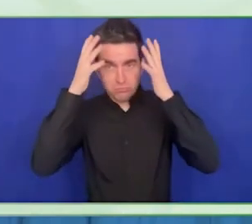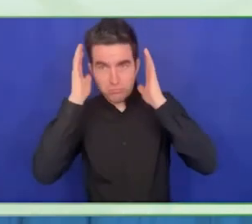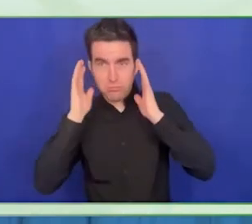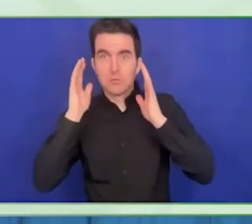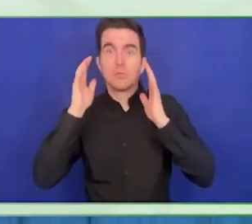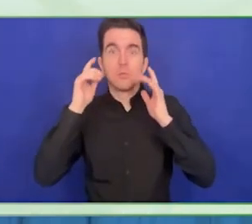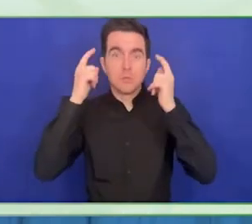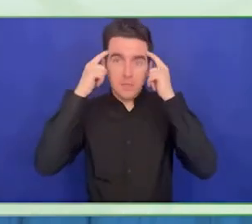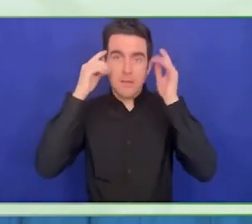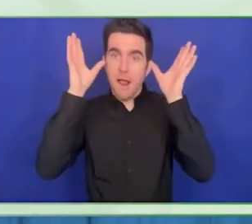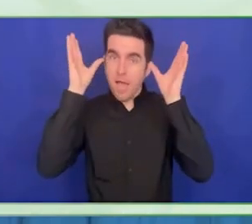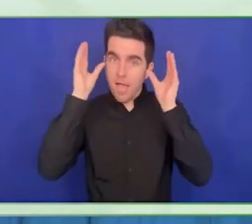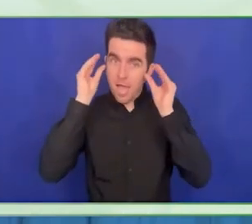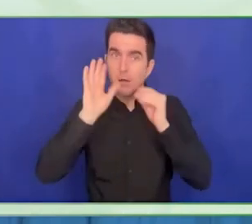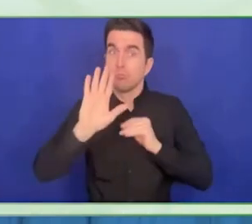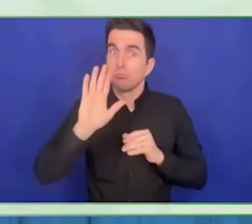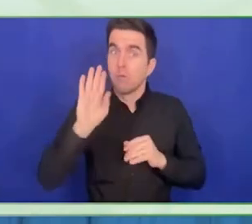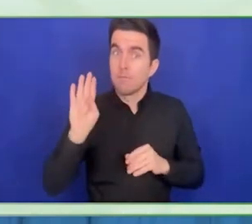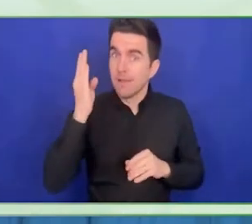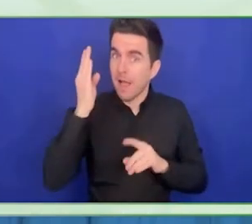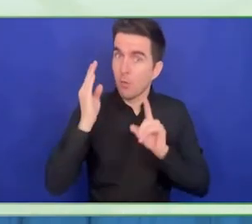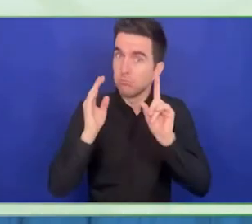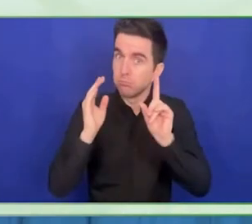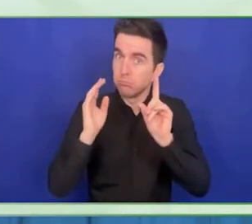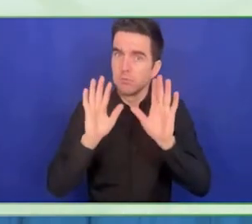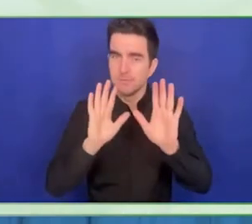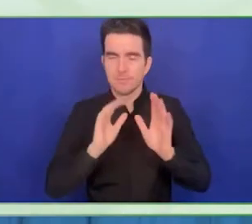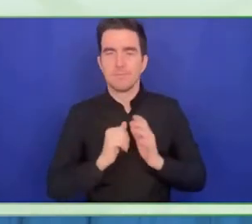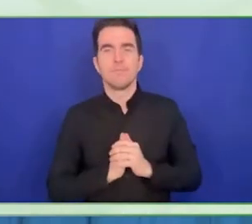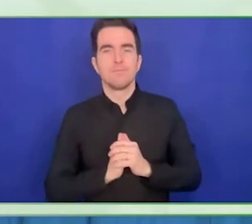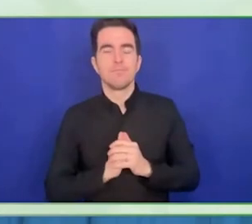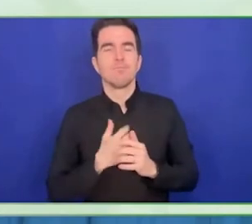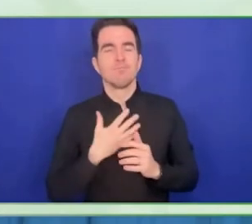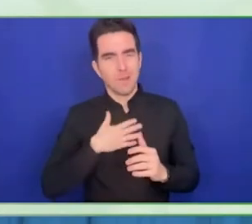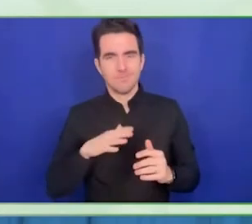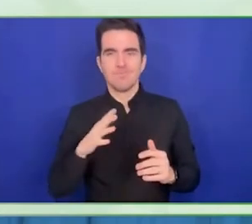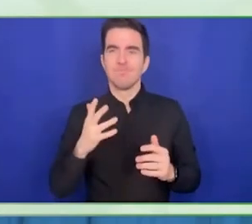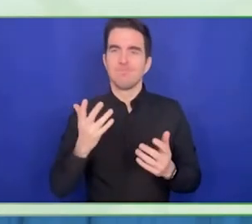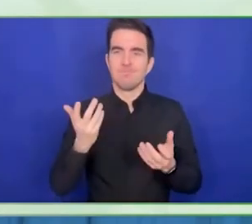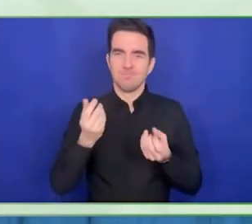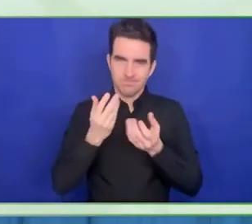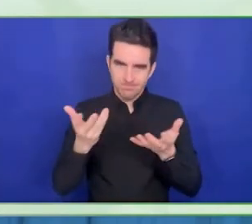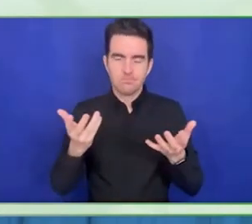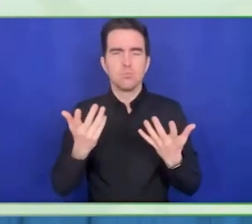governments in the private sector, and we do have innovation in which